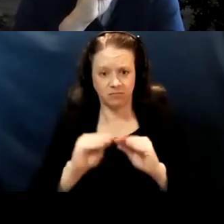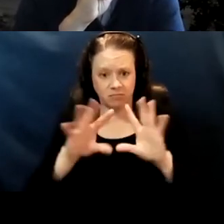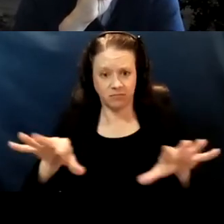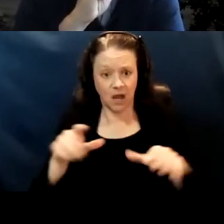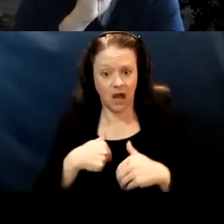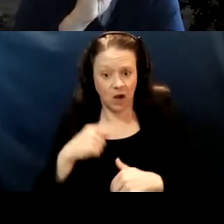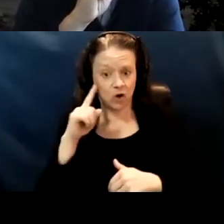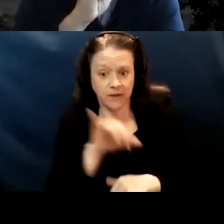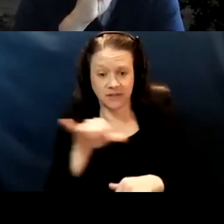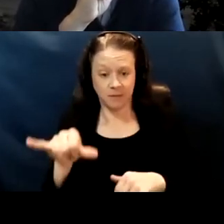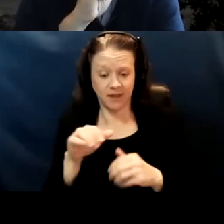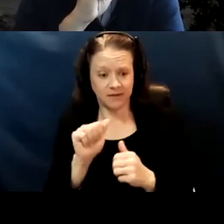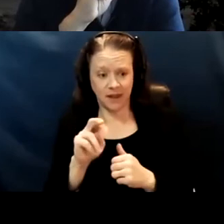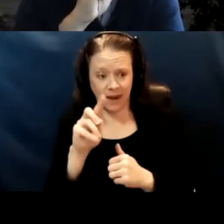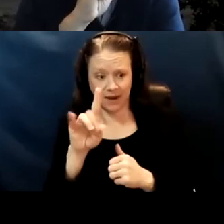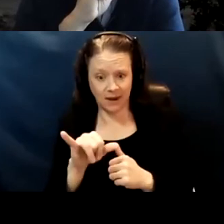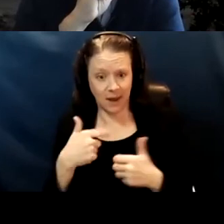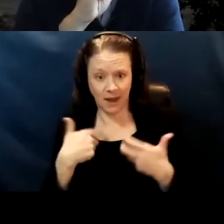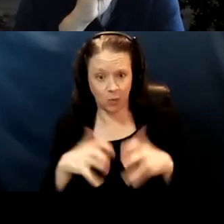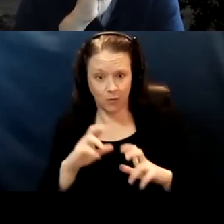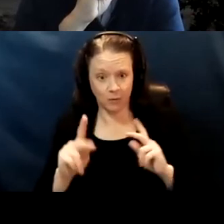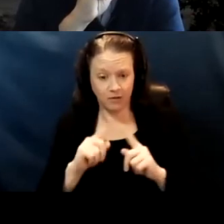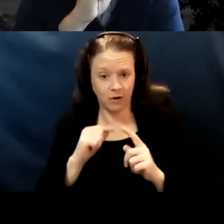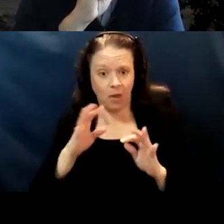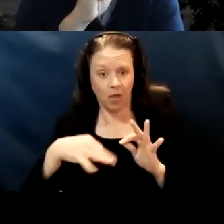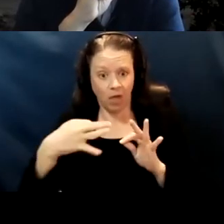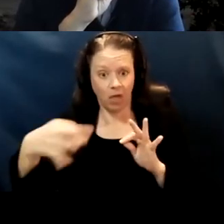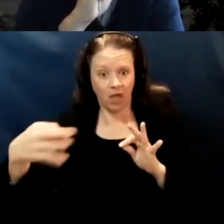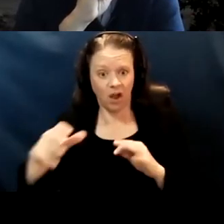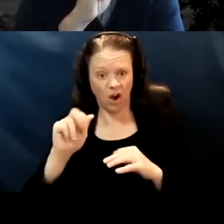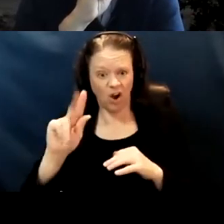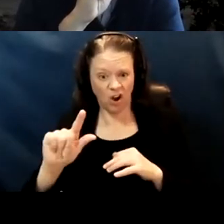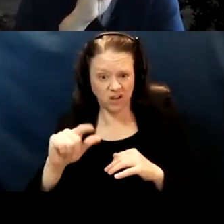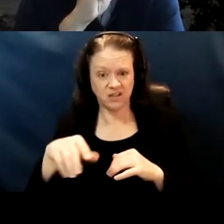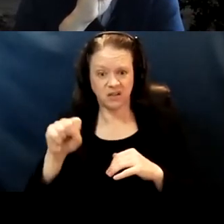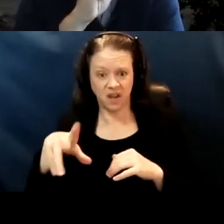and I don't want folks to have to wait until August or September whenever to get that in-home vaccine.